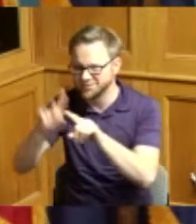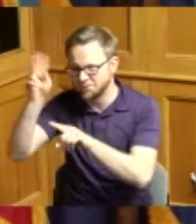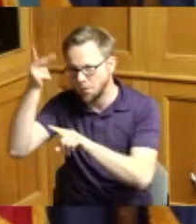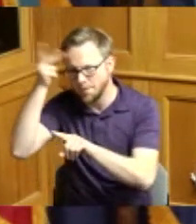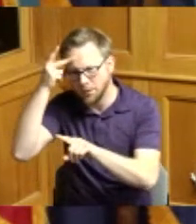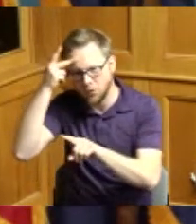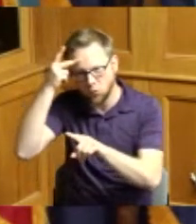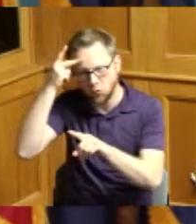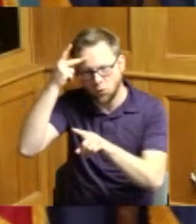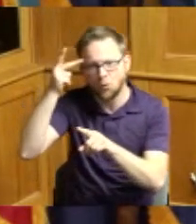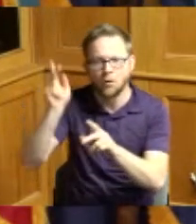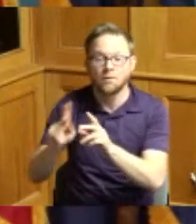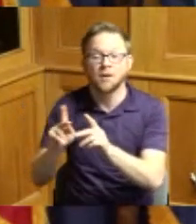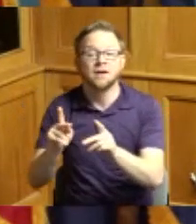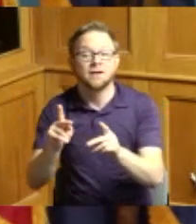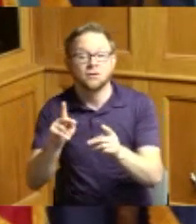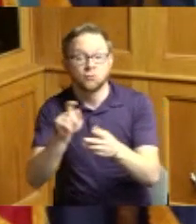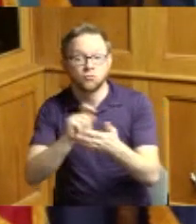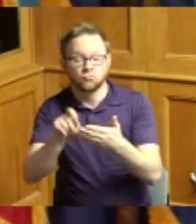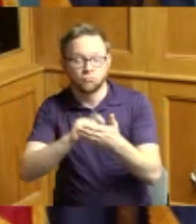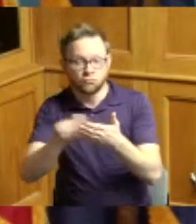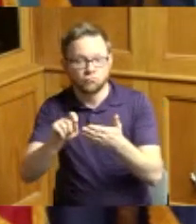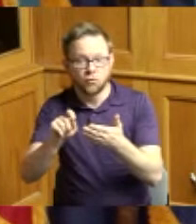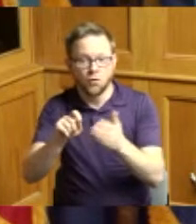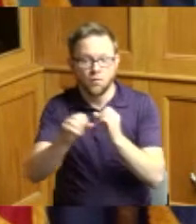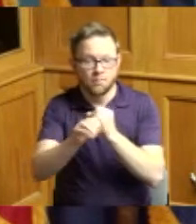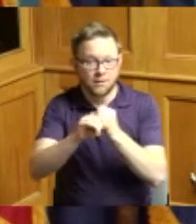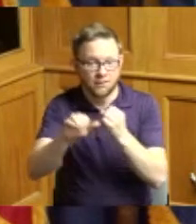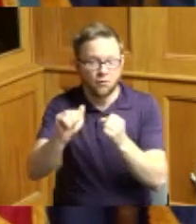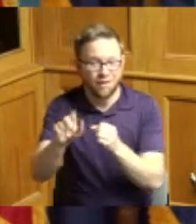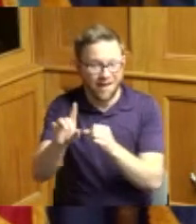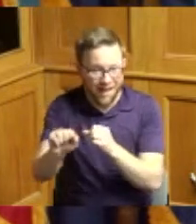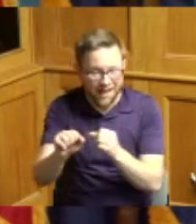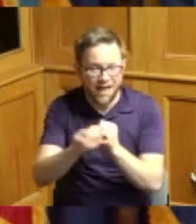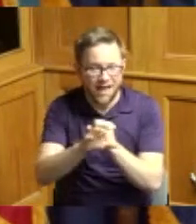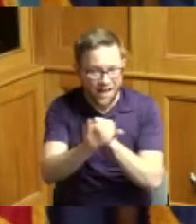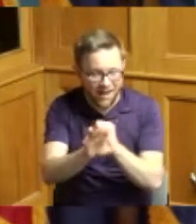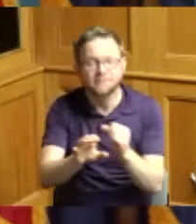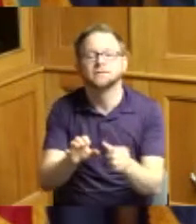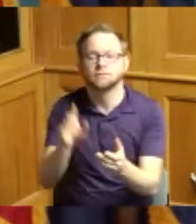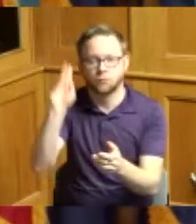copy editor for political literature and helped design the Mallory logo